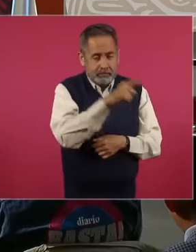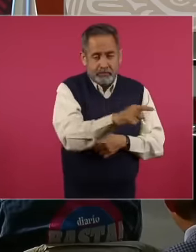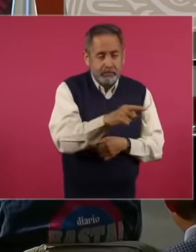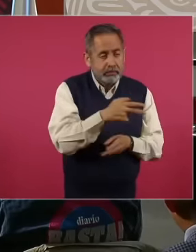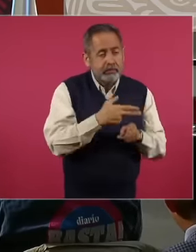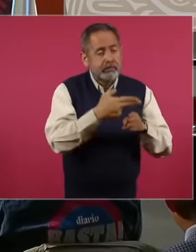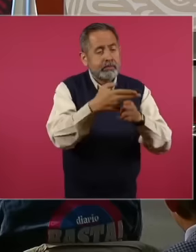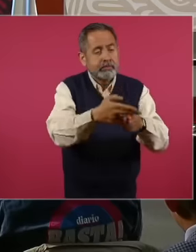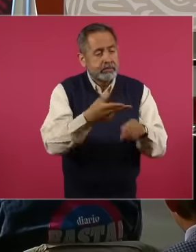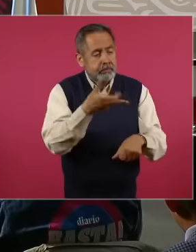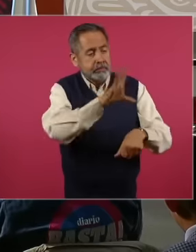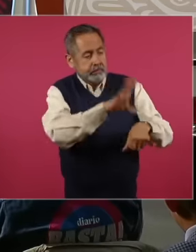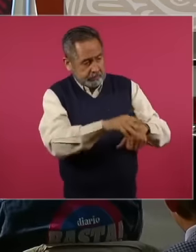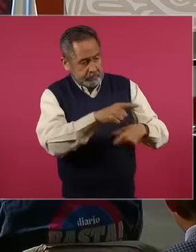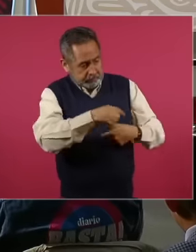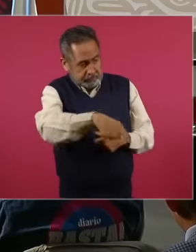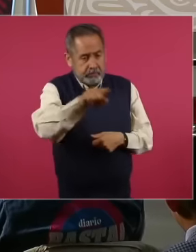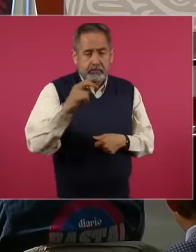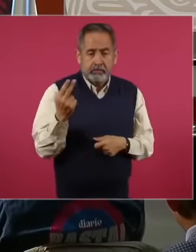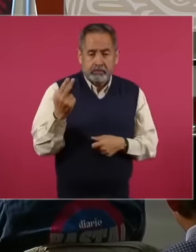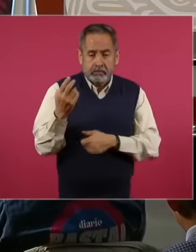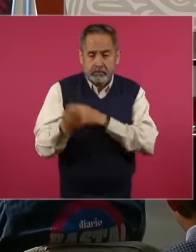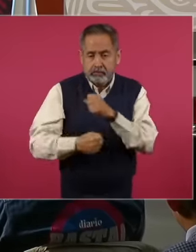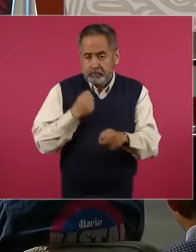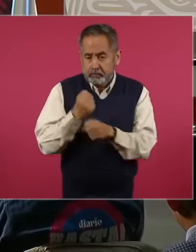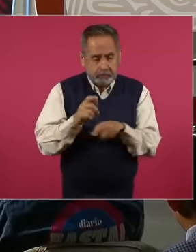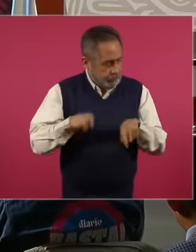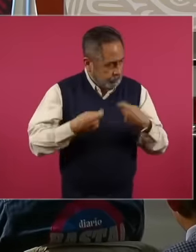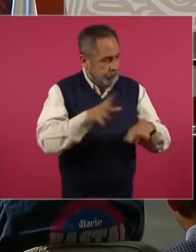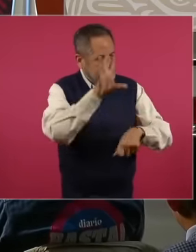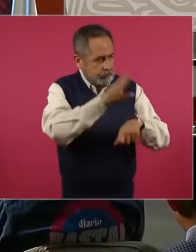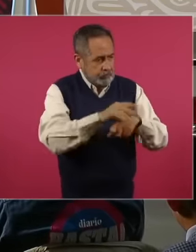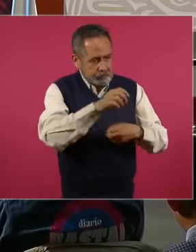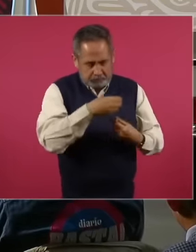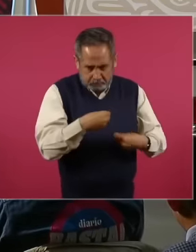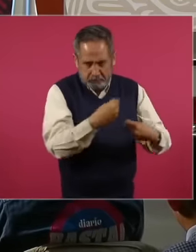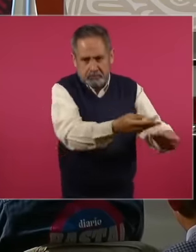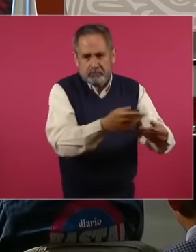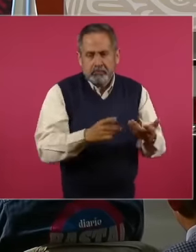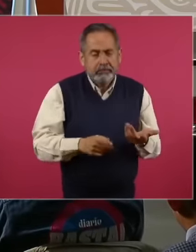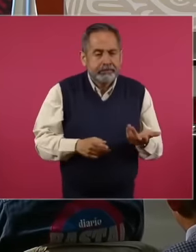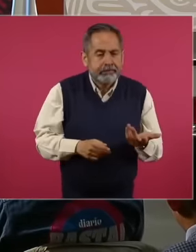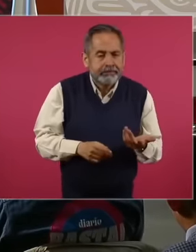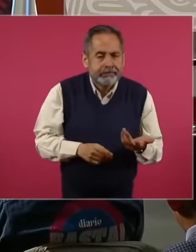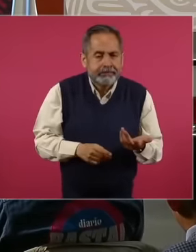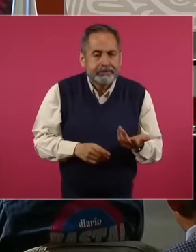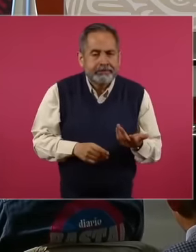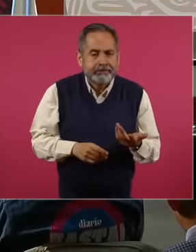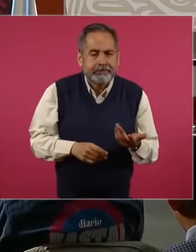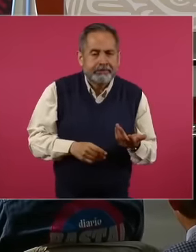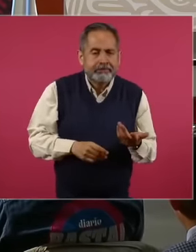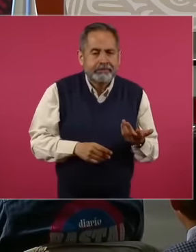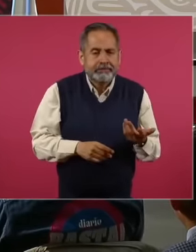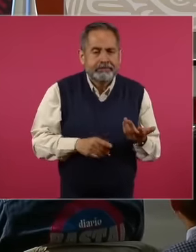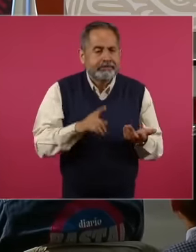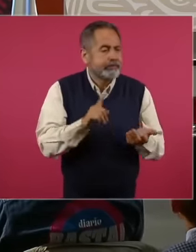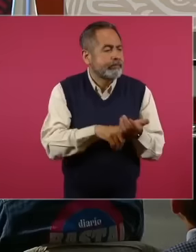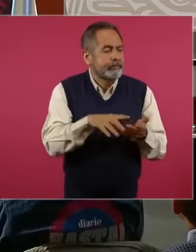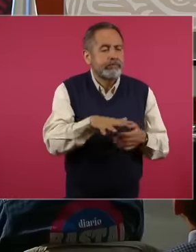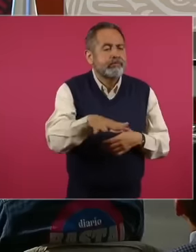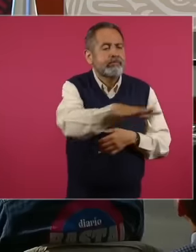years through the assignment of areas or blocks of the